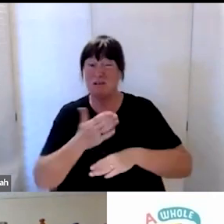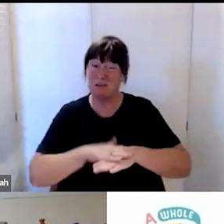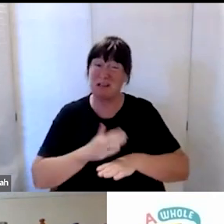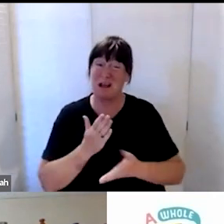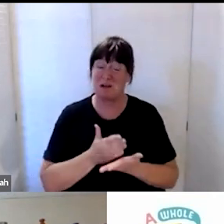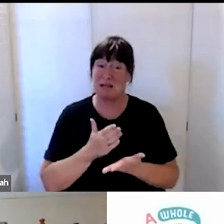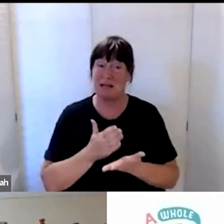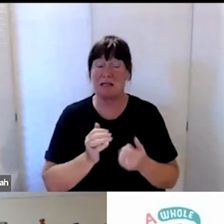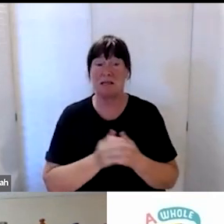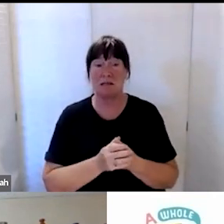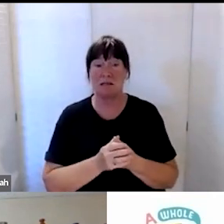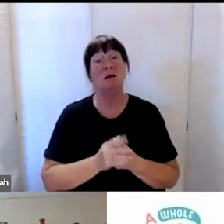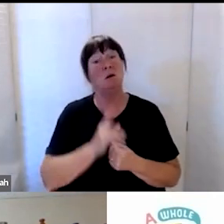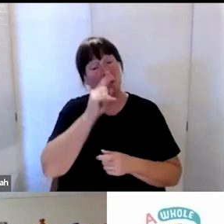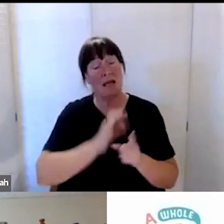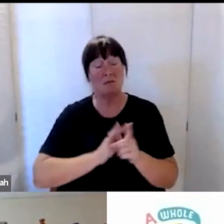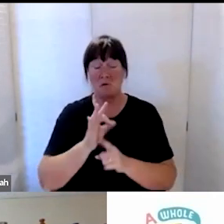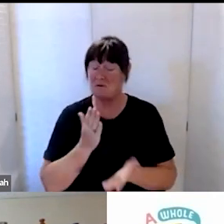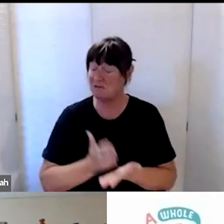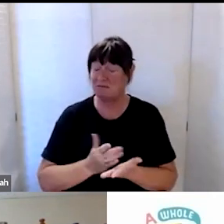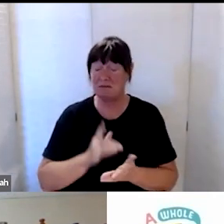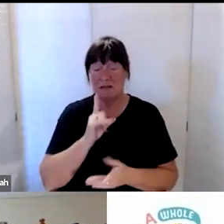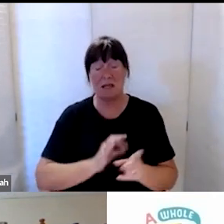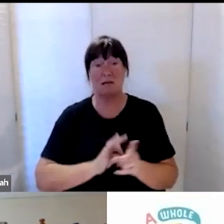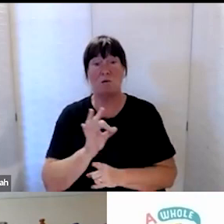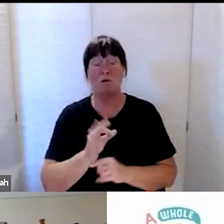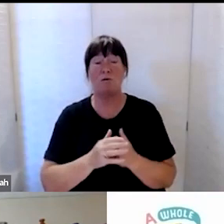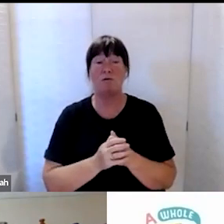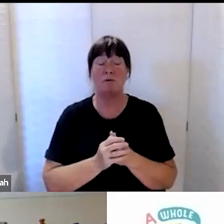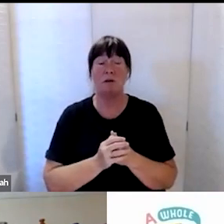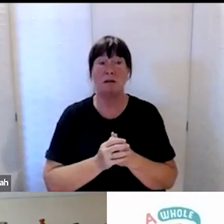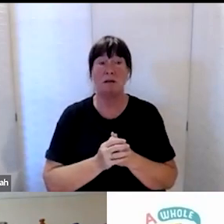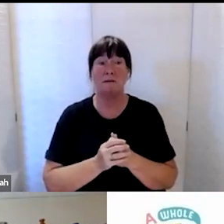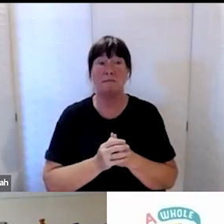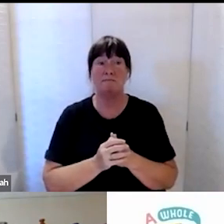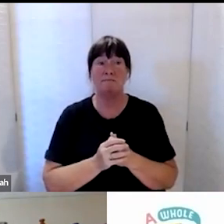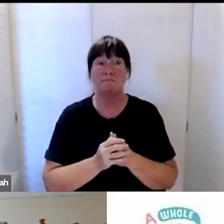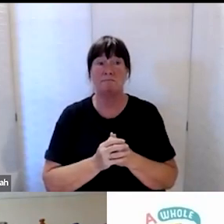I think there’s always room for improvement and communication is always